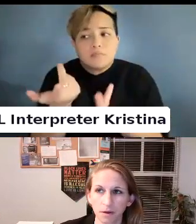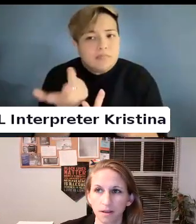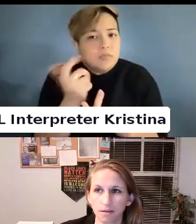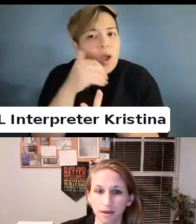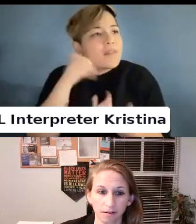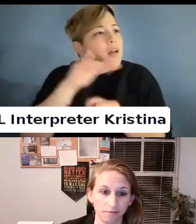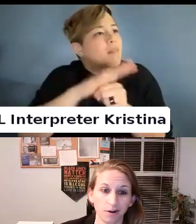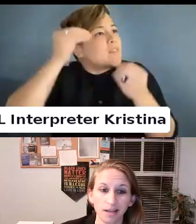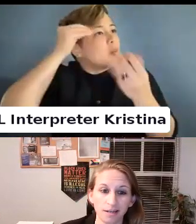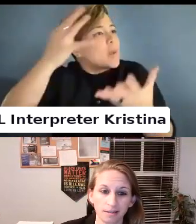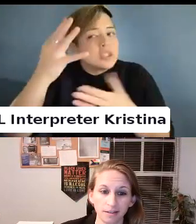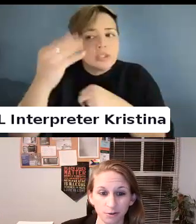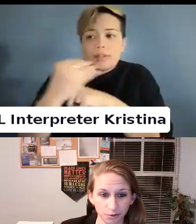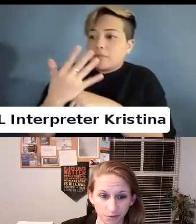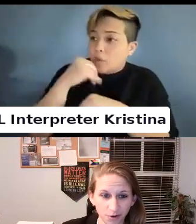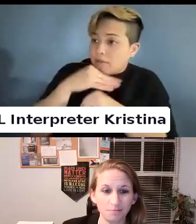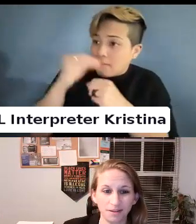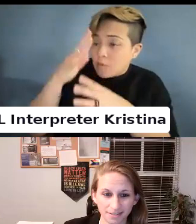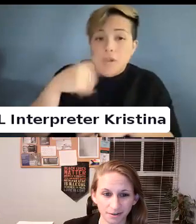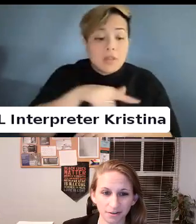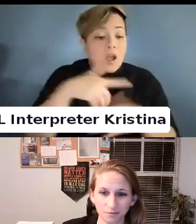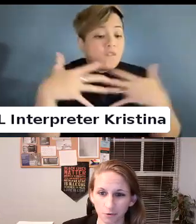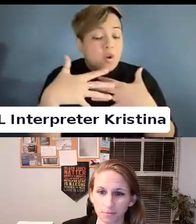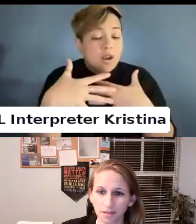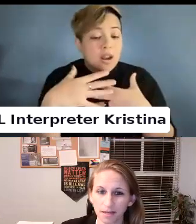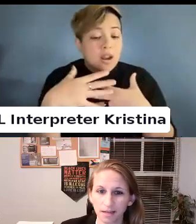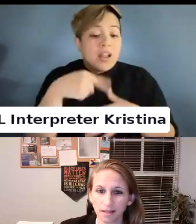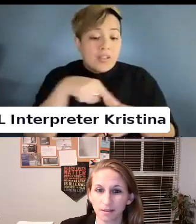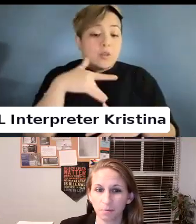When they are afraid. And they are usually afraid because they are uninformed.